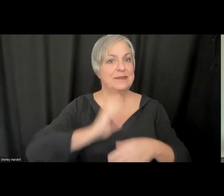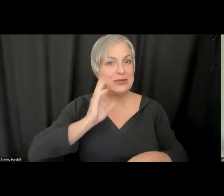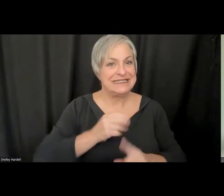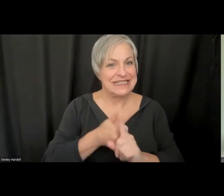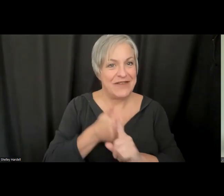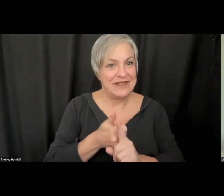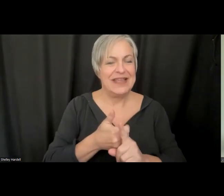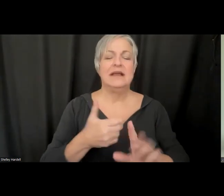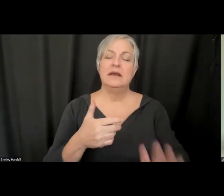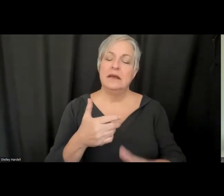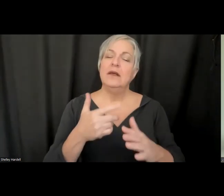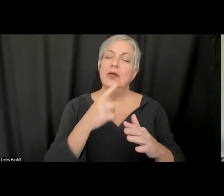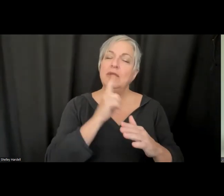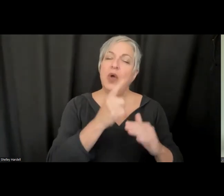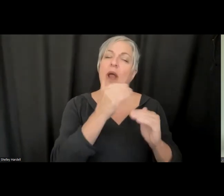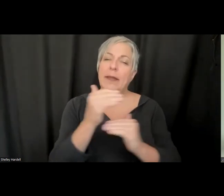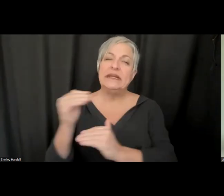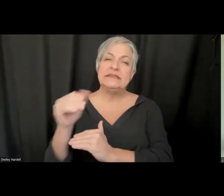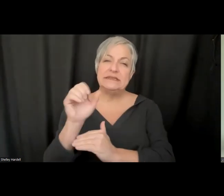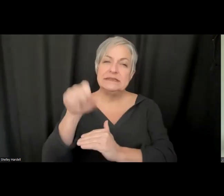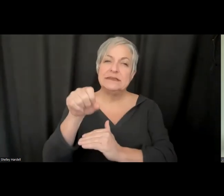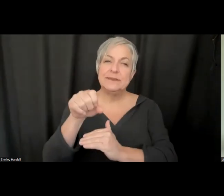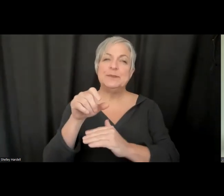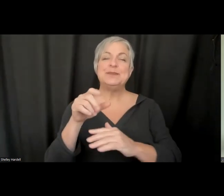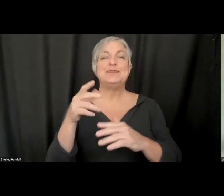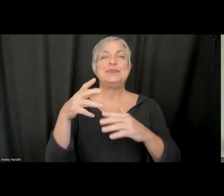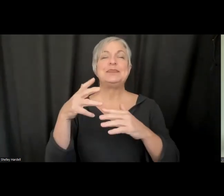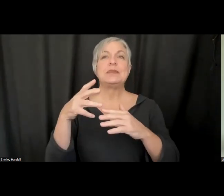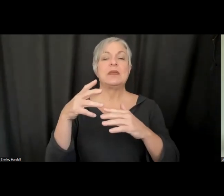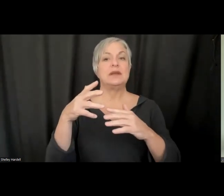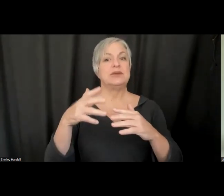limitations to it, for sure, so I think this is just a huge gap